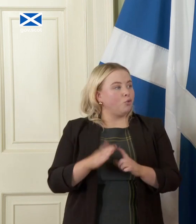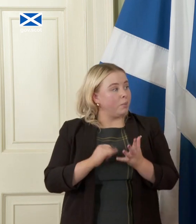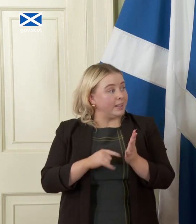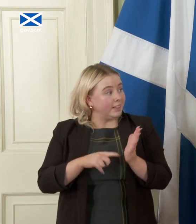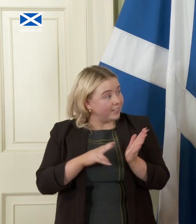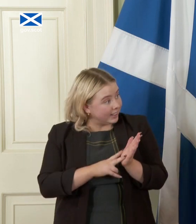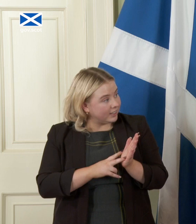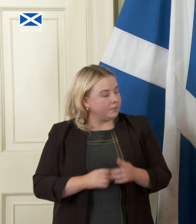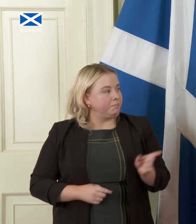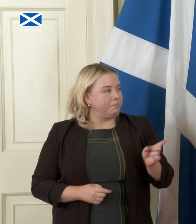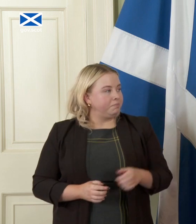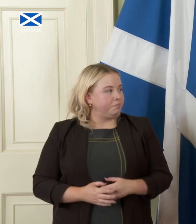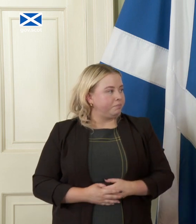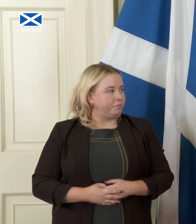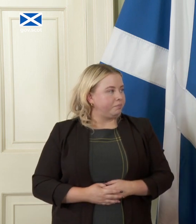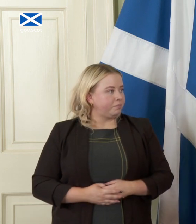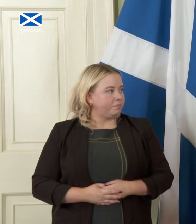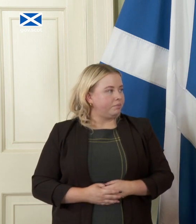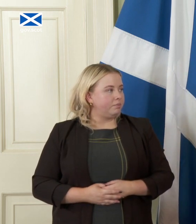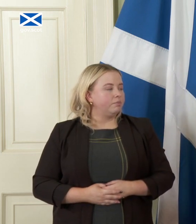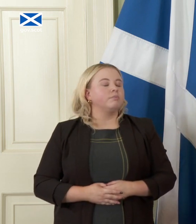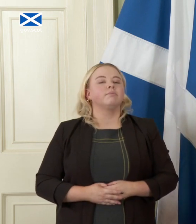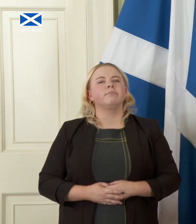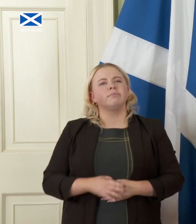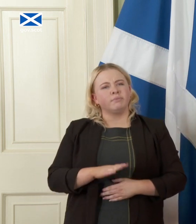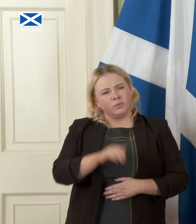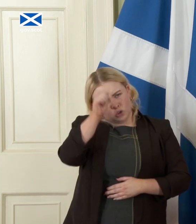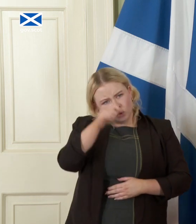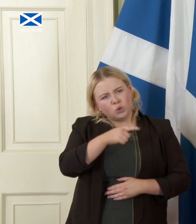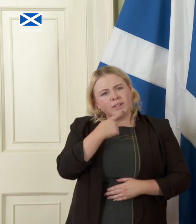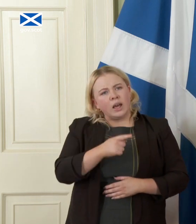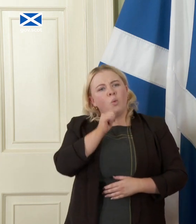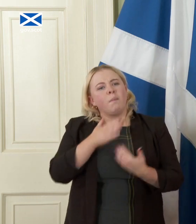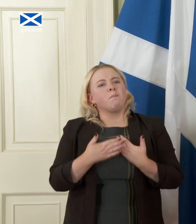thank you First Minister I know you said you would say more on pensions at a later date but I wonder